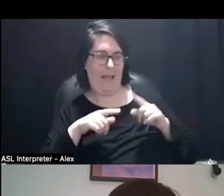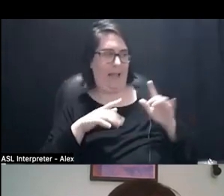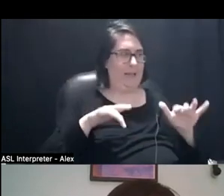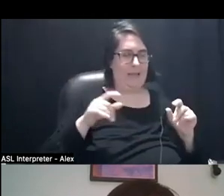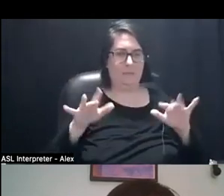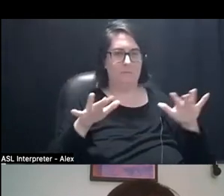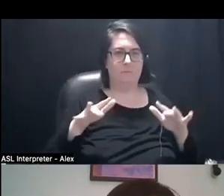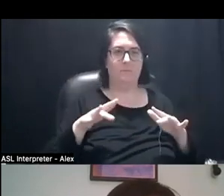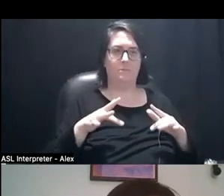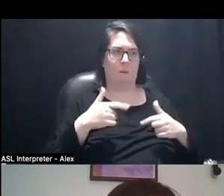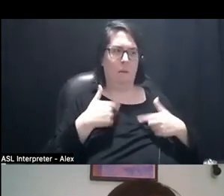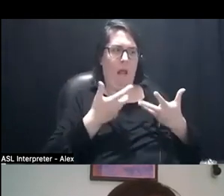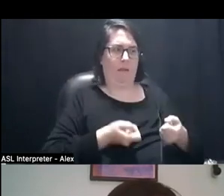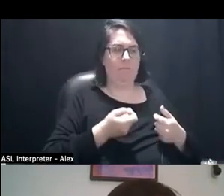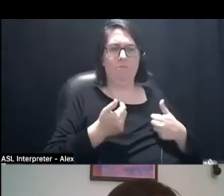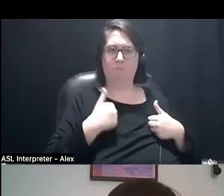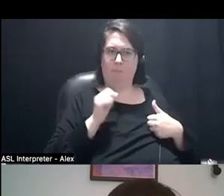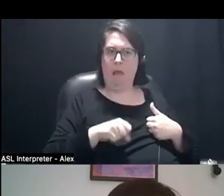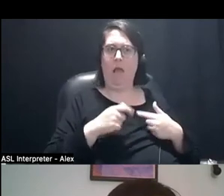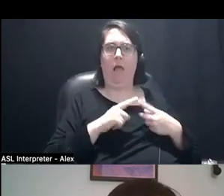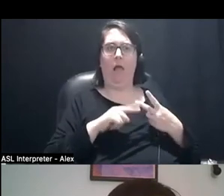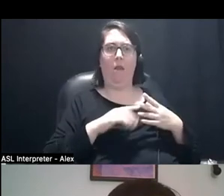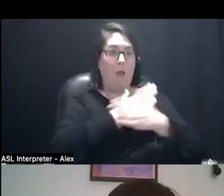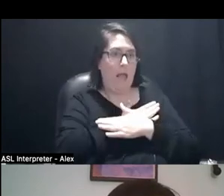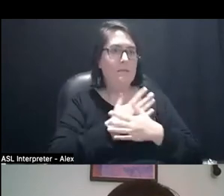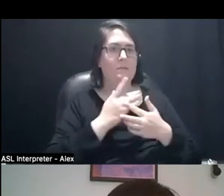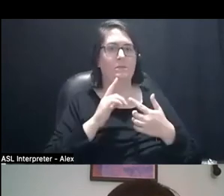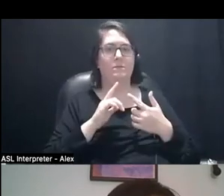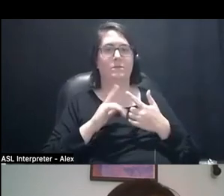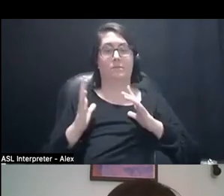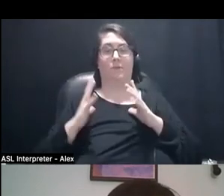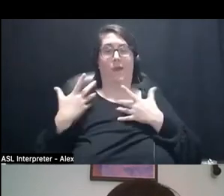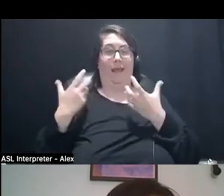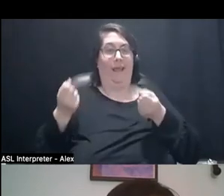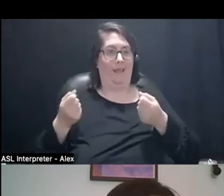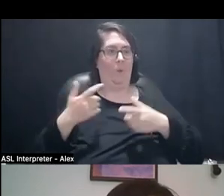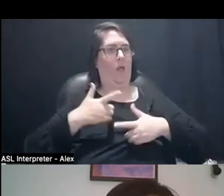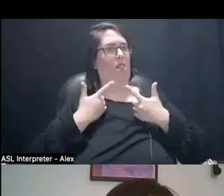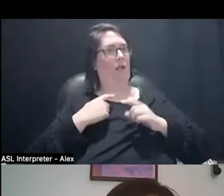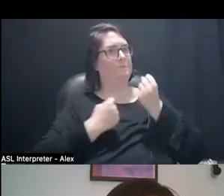Your ability to rest even from these practices that are healing that are life-affirming, I think.